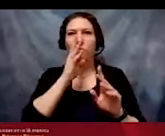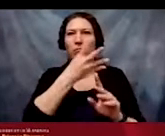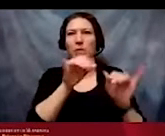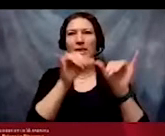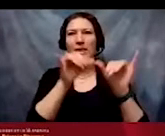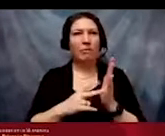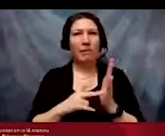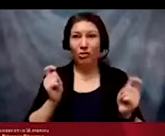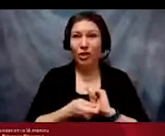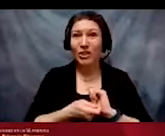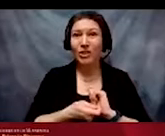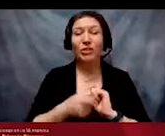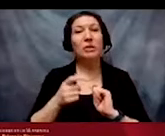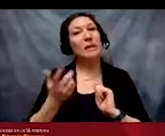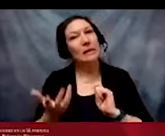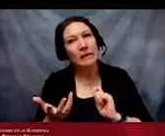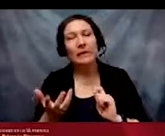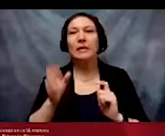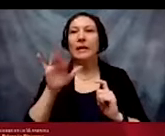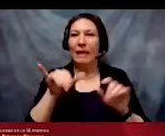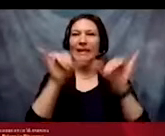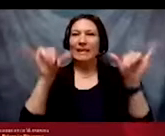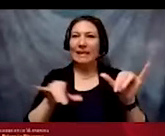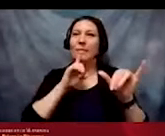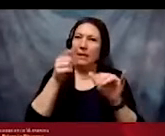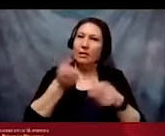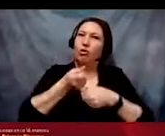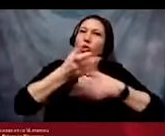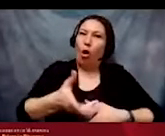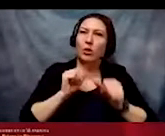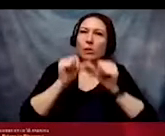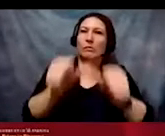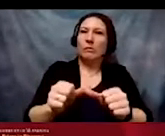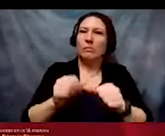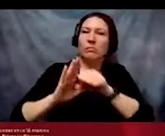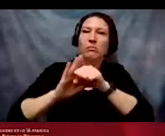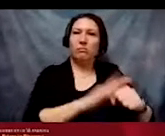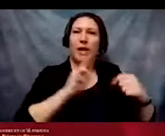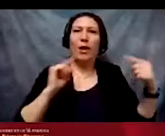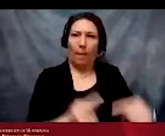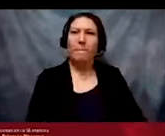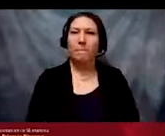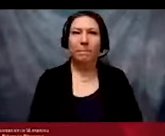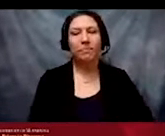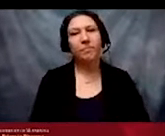that are causing all these inequities and harm. Now we can shift to take some time to discuss